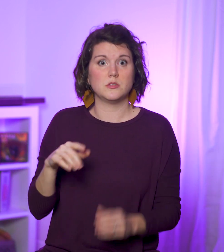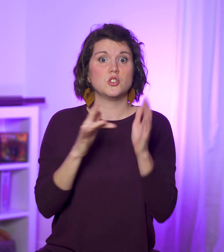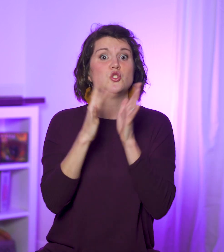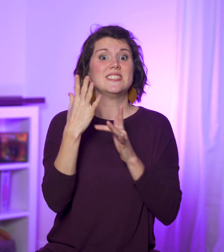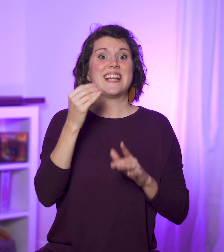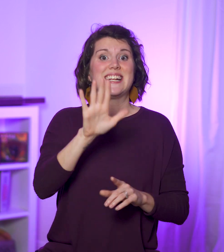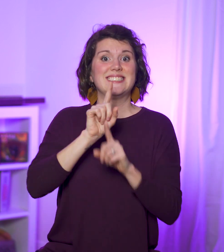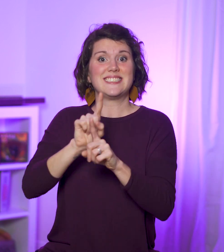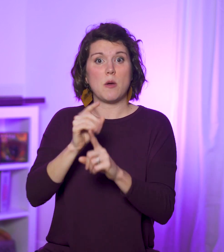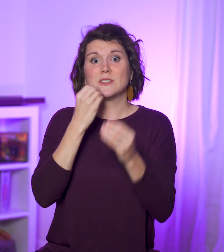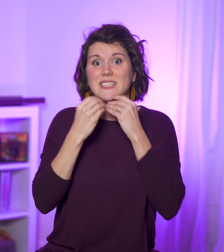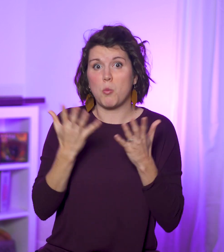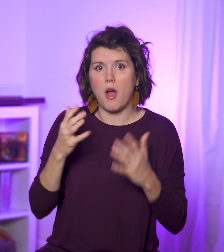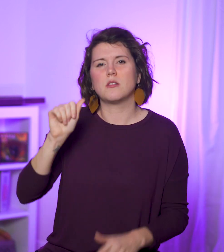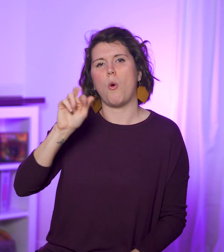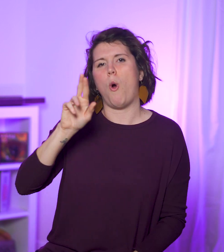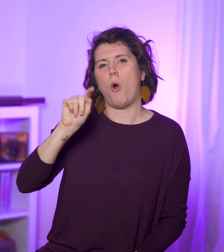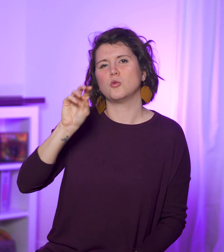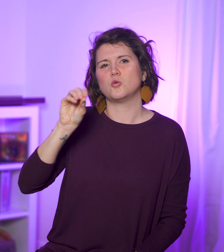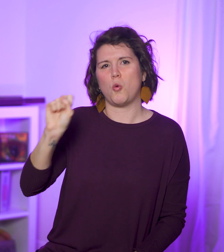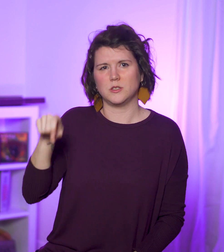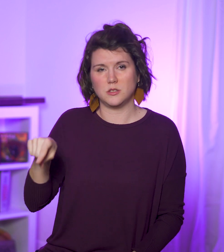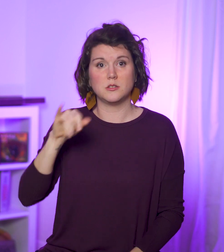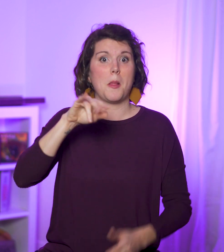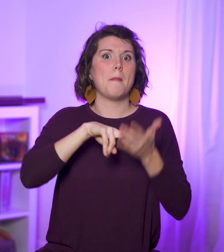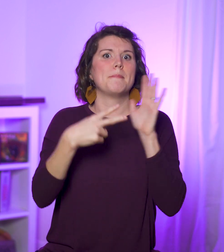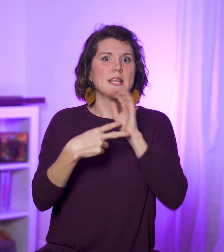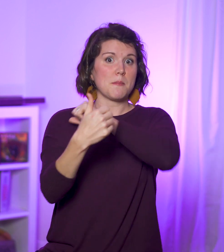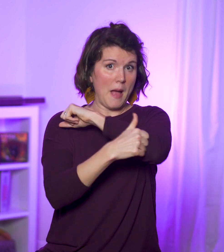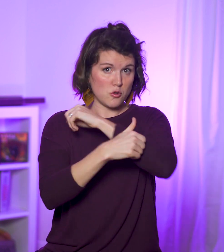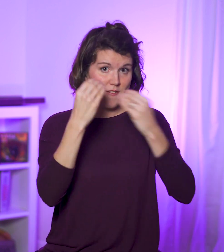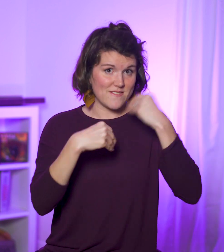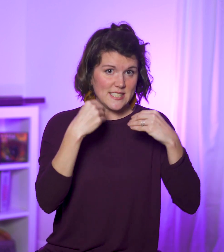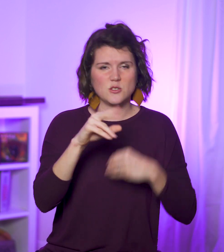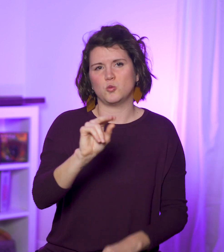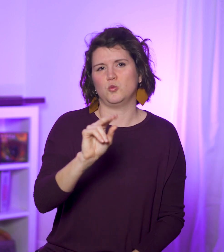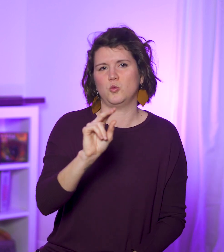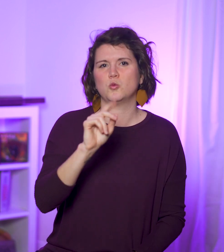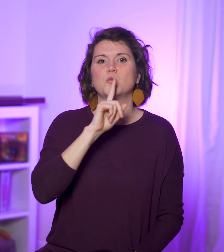Jesus and His disciples are eating artos. So if this isn’t the Passover Feast,